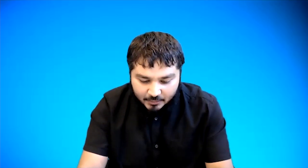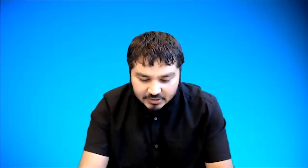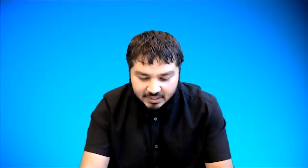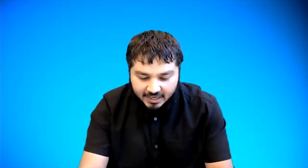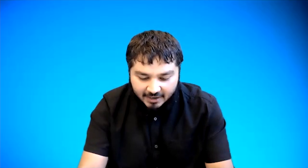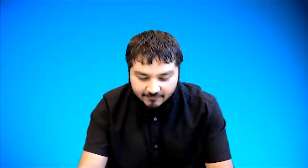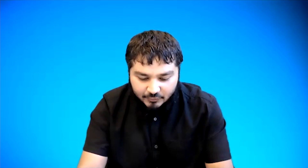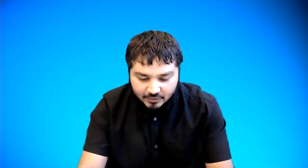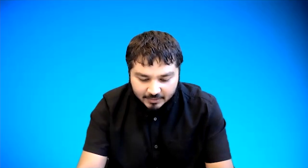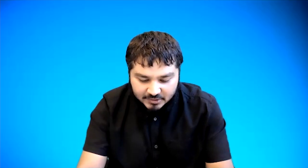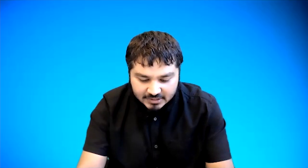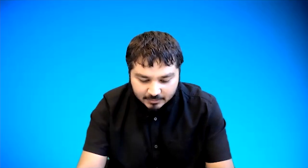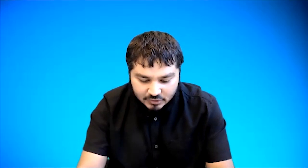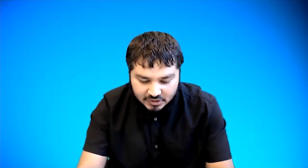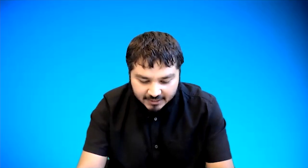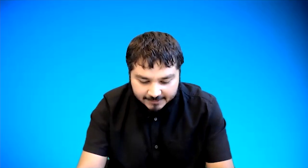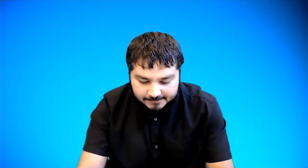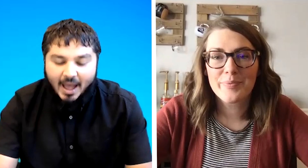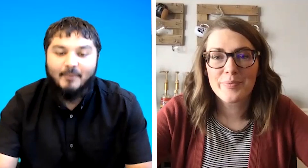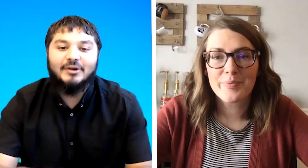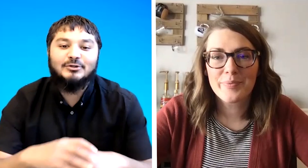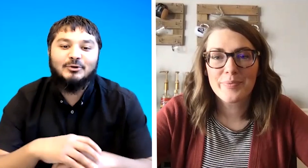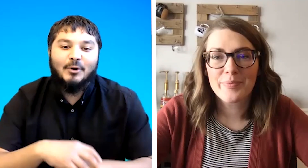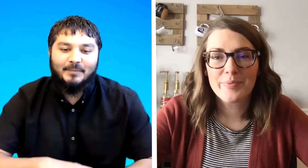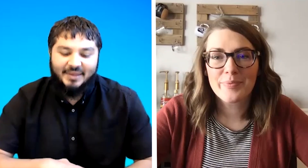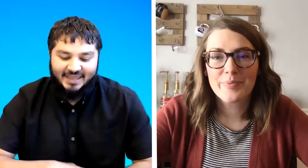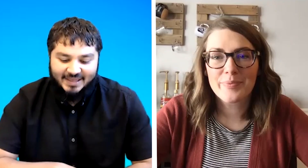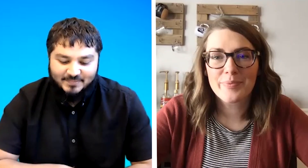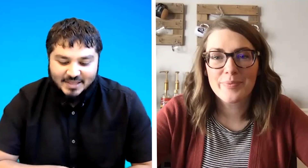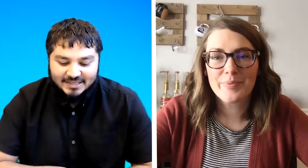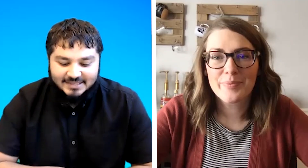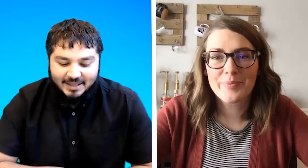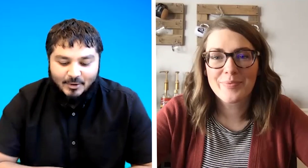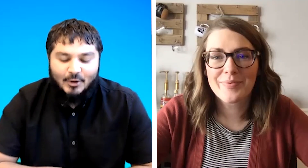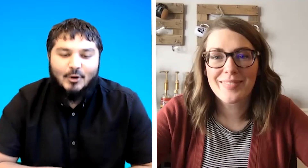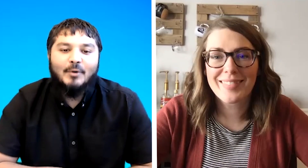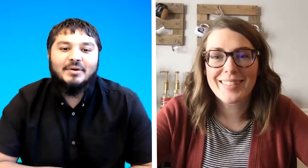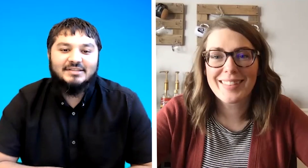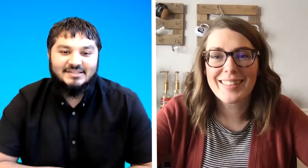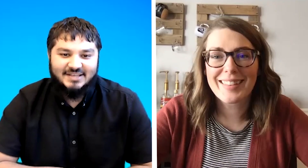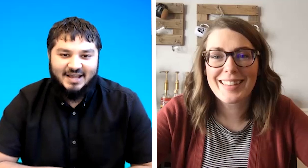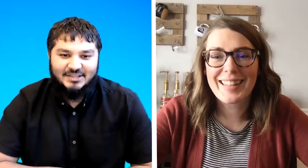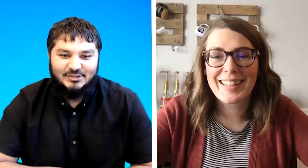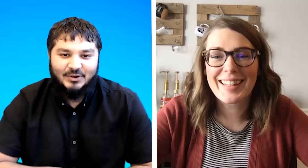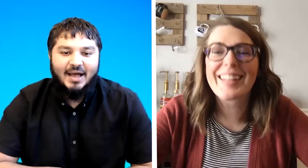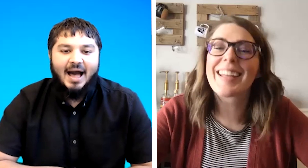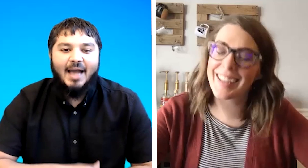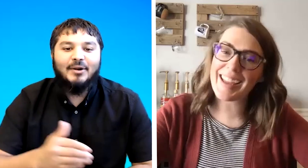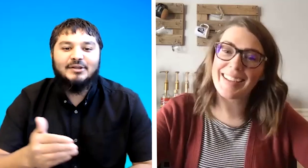question i had for you let me just double check i wanted to compare some common signs so i wanted